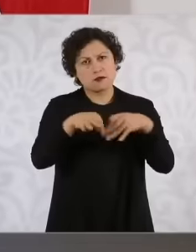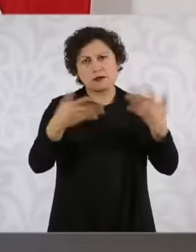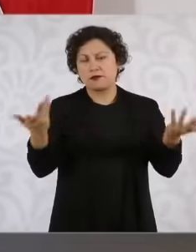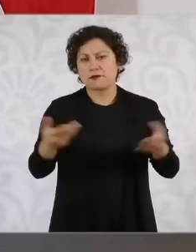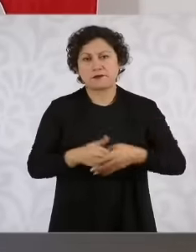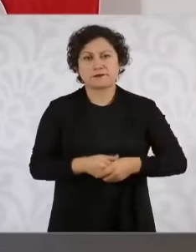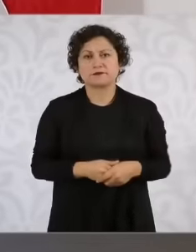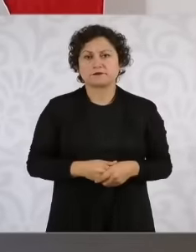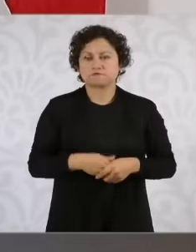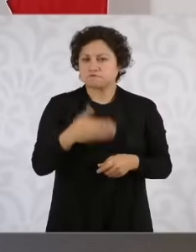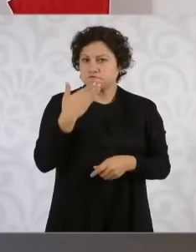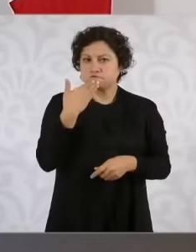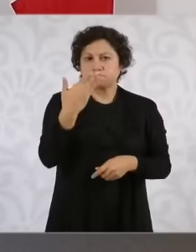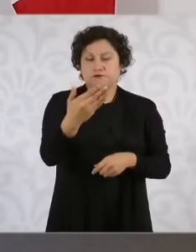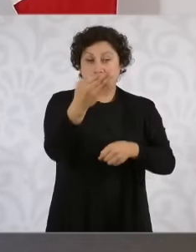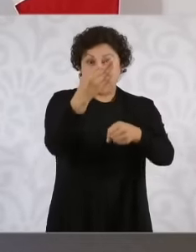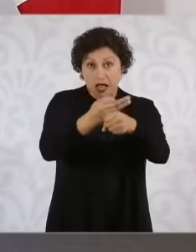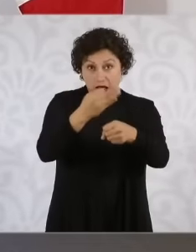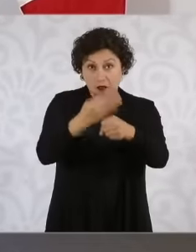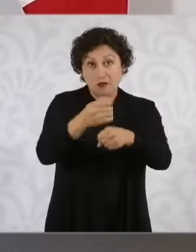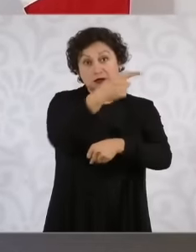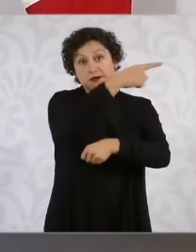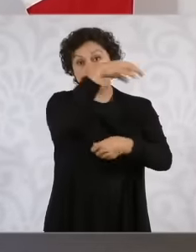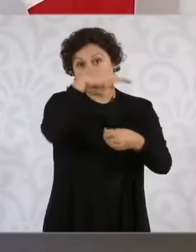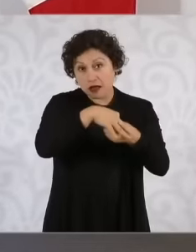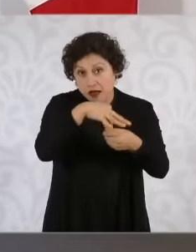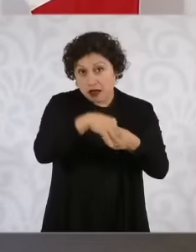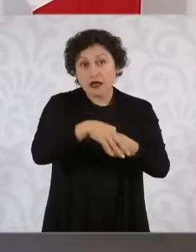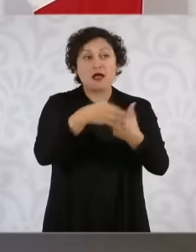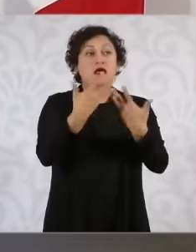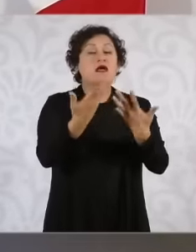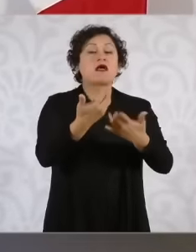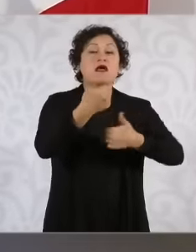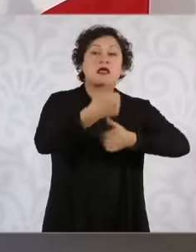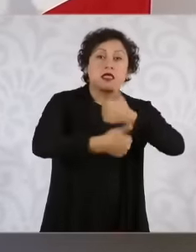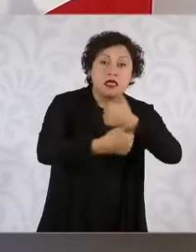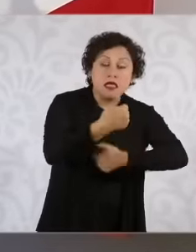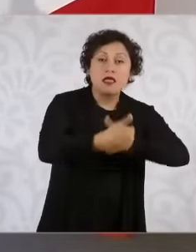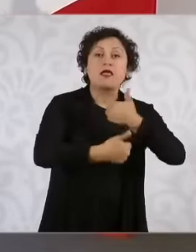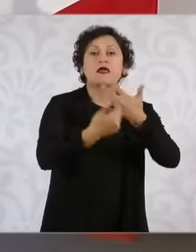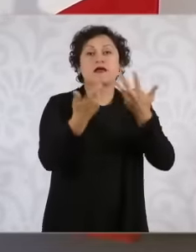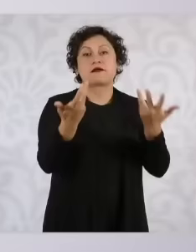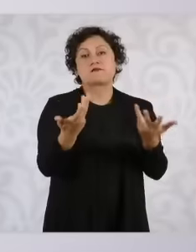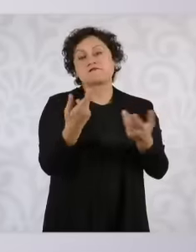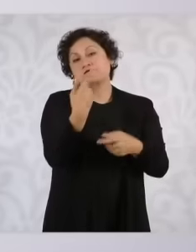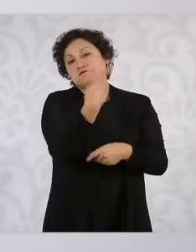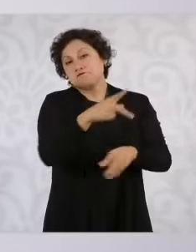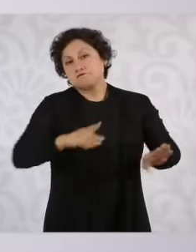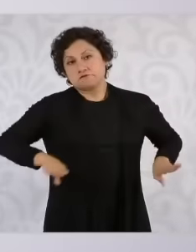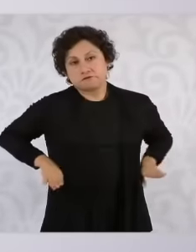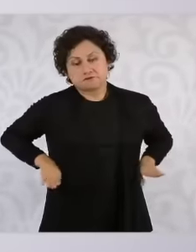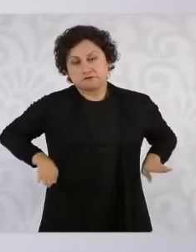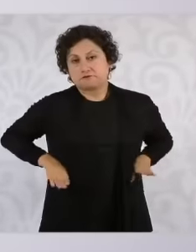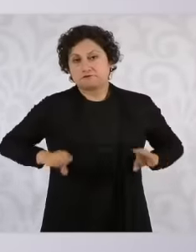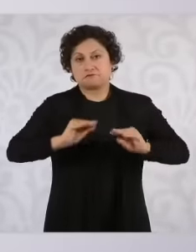the elections and the campaigns Well there are always their characteristics in the campaigns but with